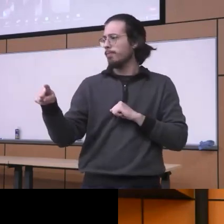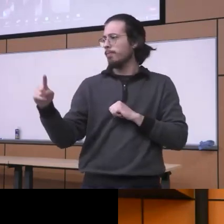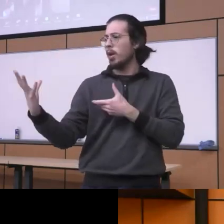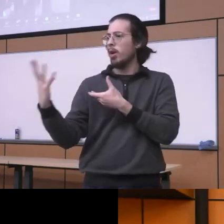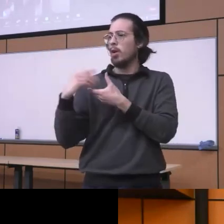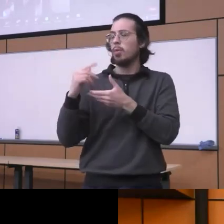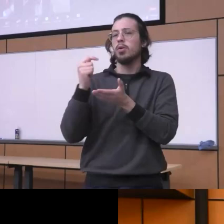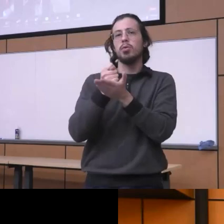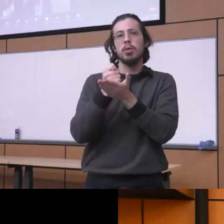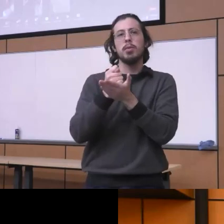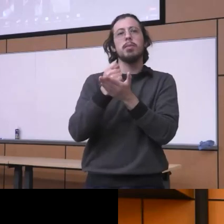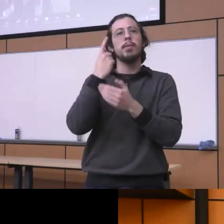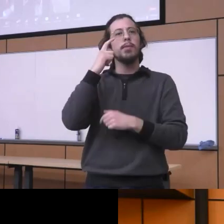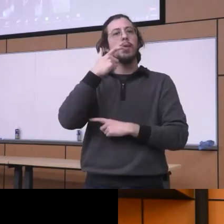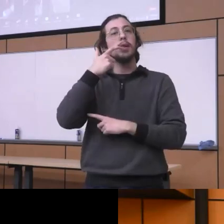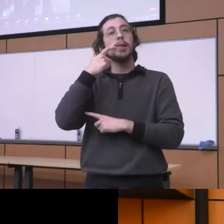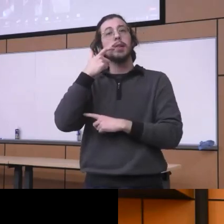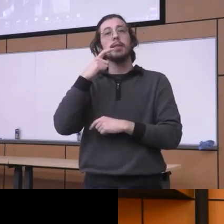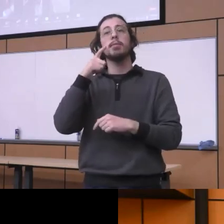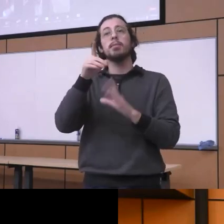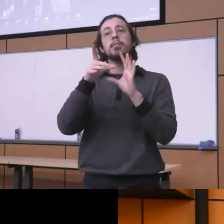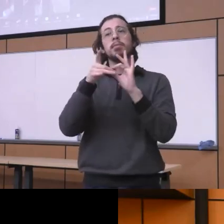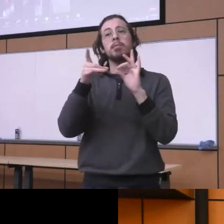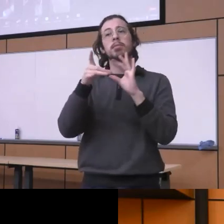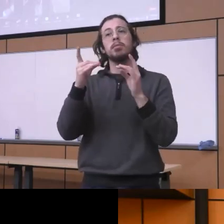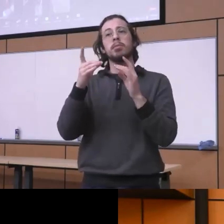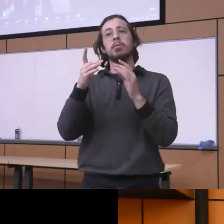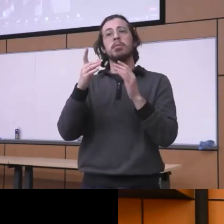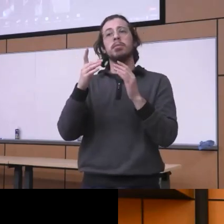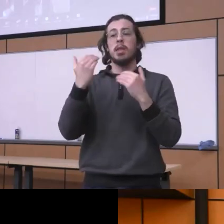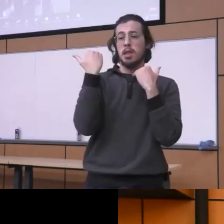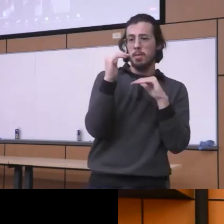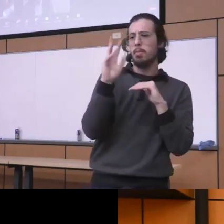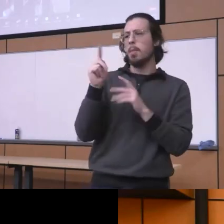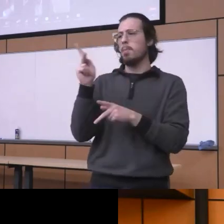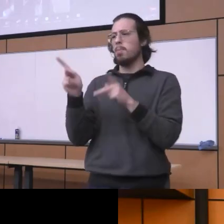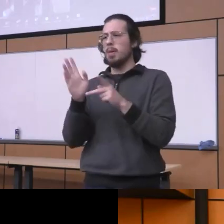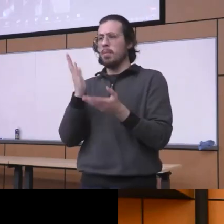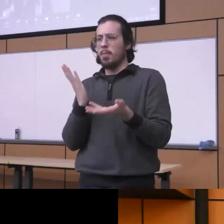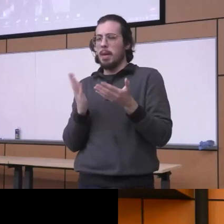you mentioned the X waiver is eliminated but some may hesitate to begin prescribing buprenorphine